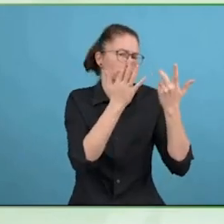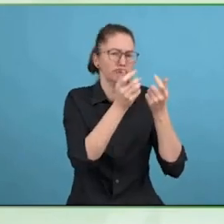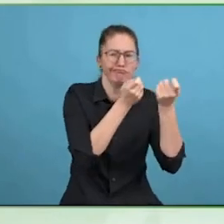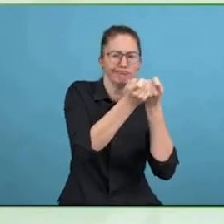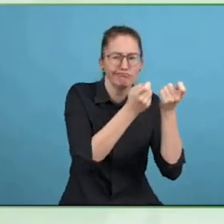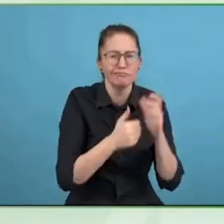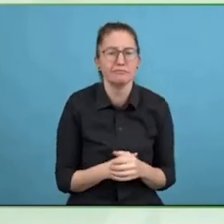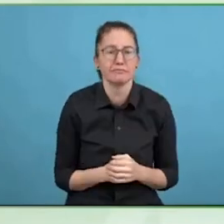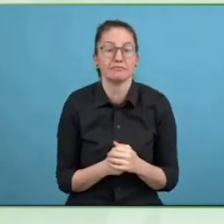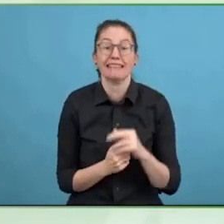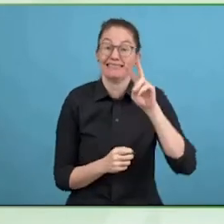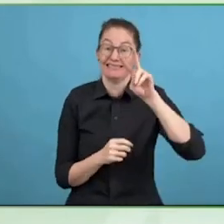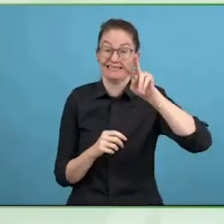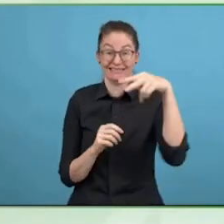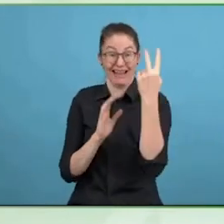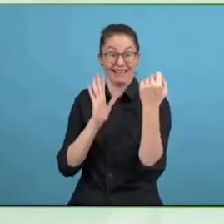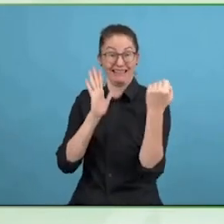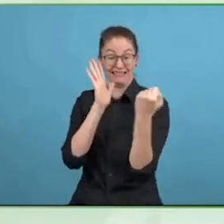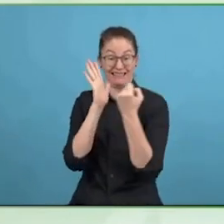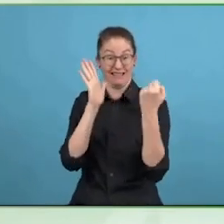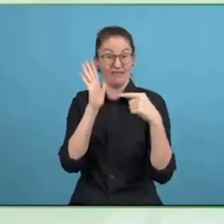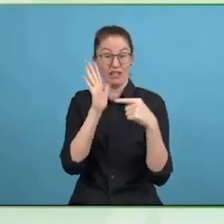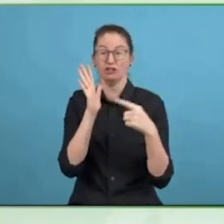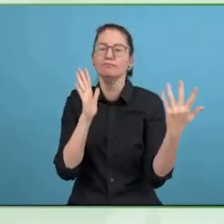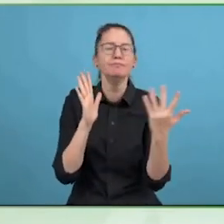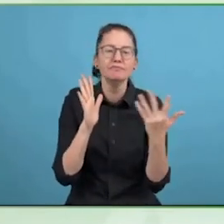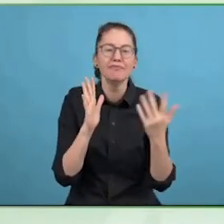certification we have is the build environment certification and there